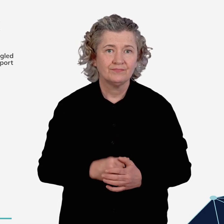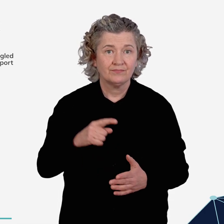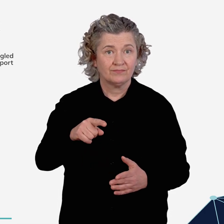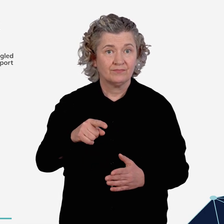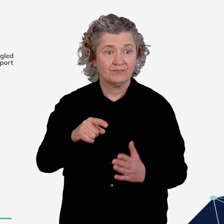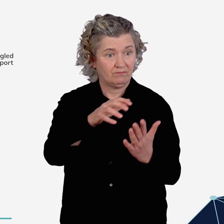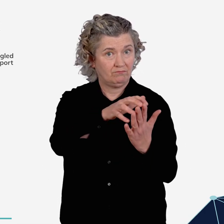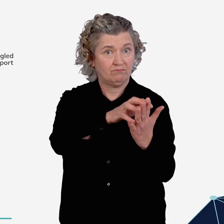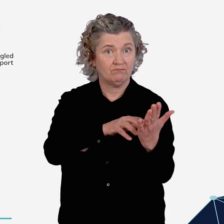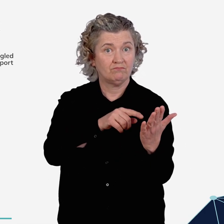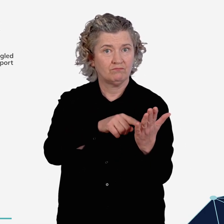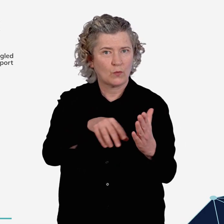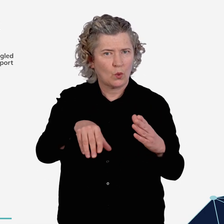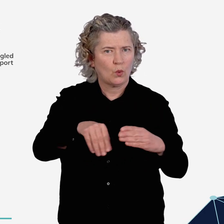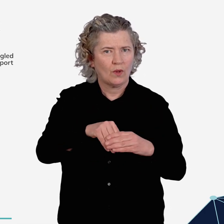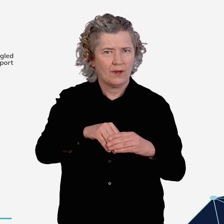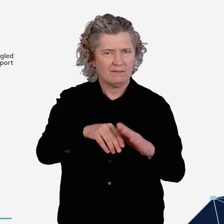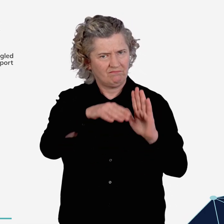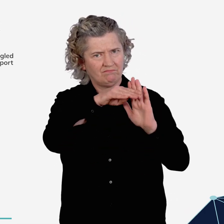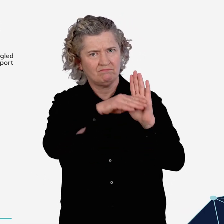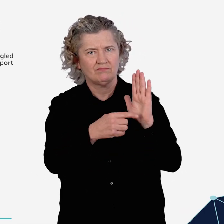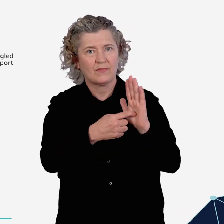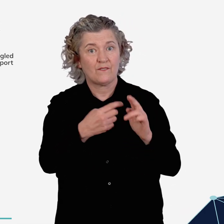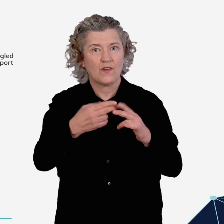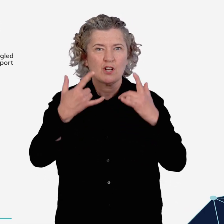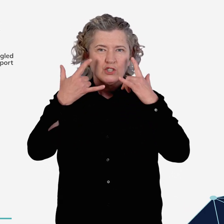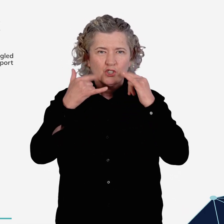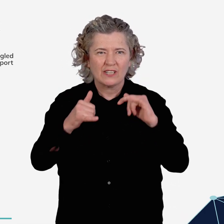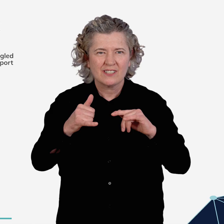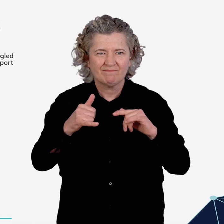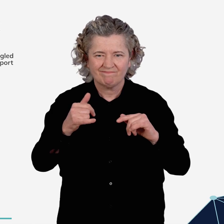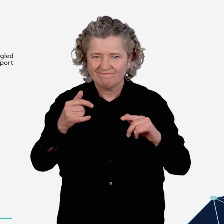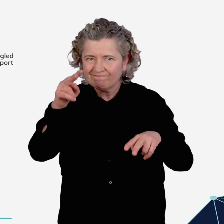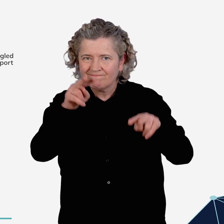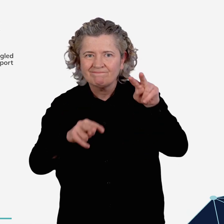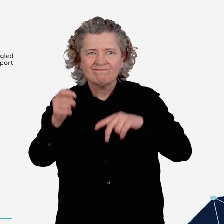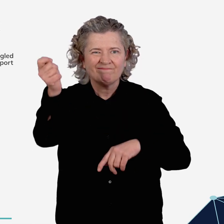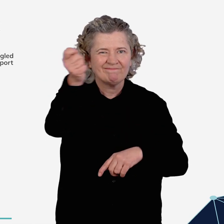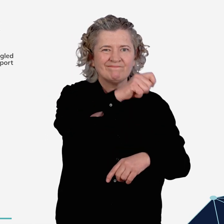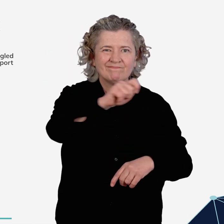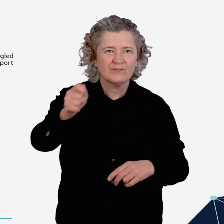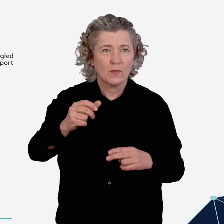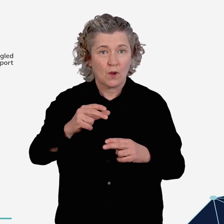This includes the security screening process, noting that the current Aviation Screening Notice includes provisions for screening of people